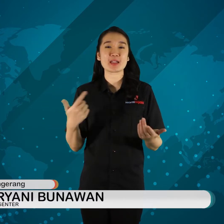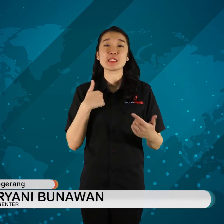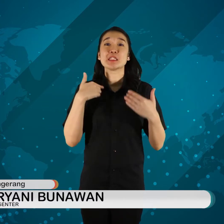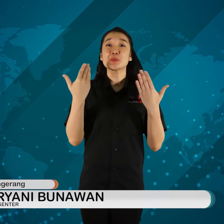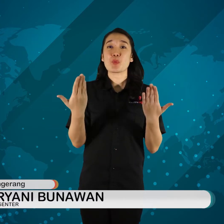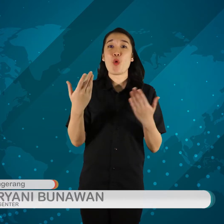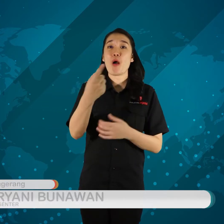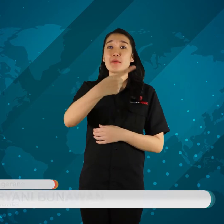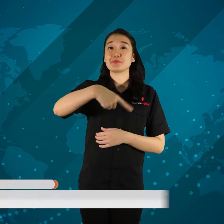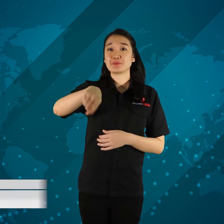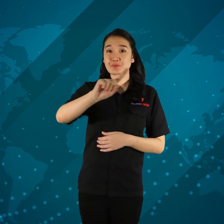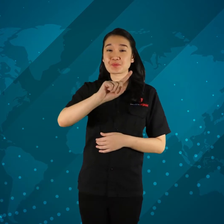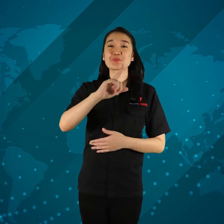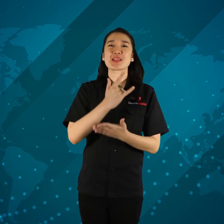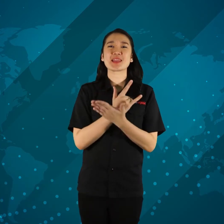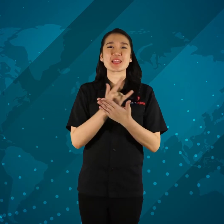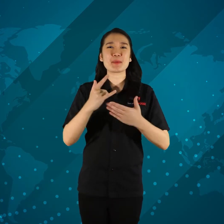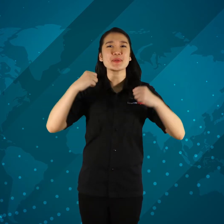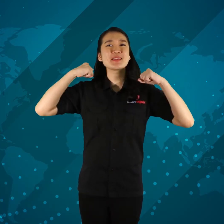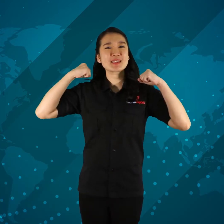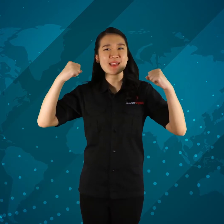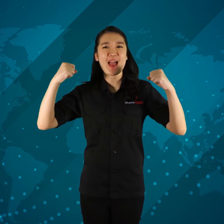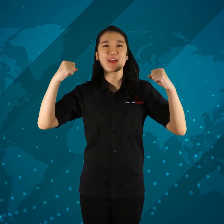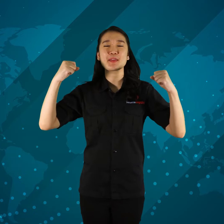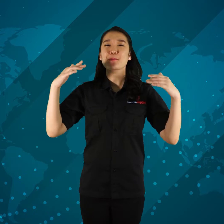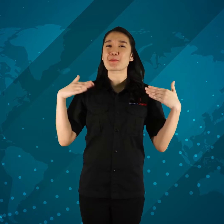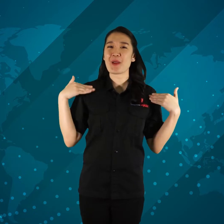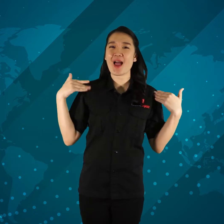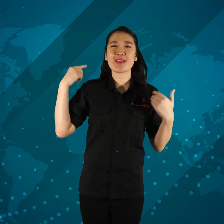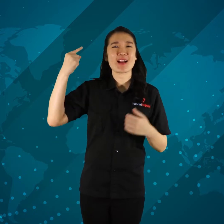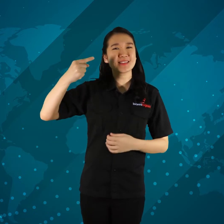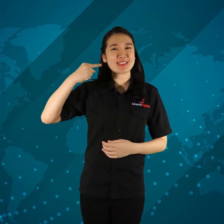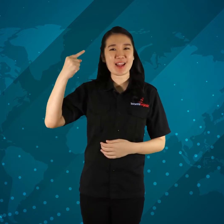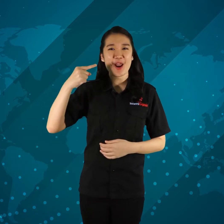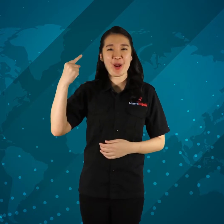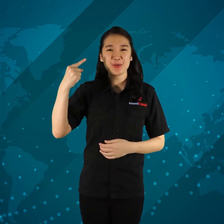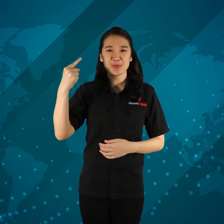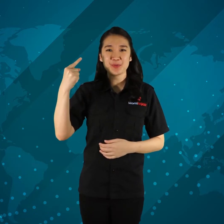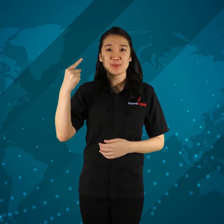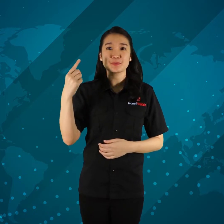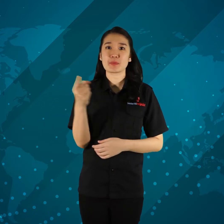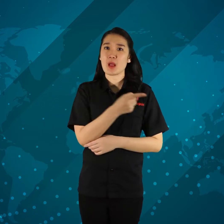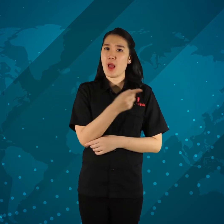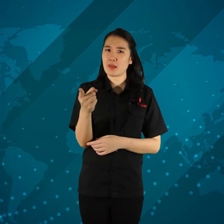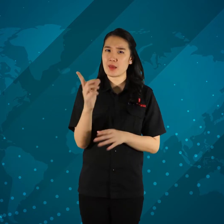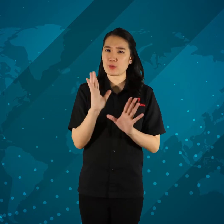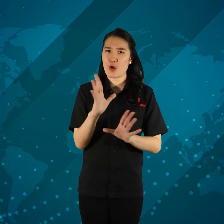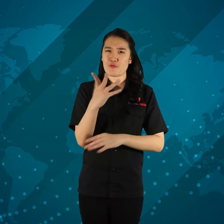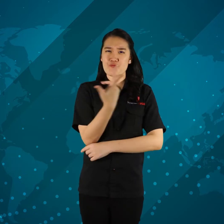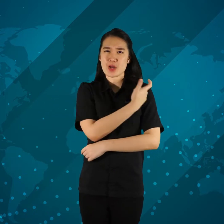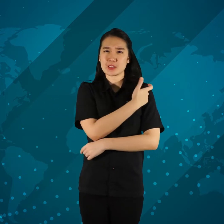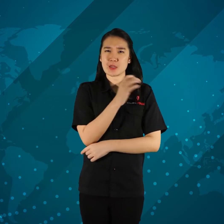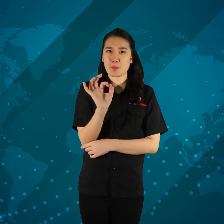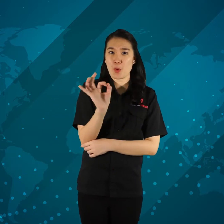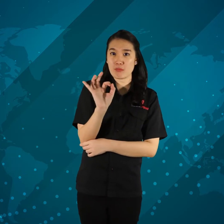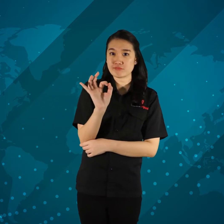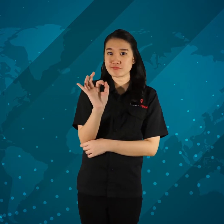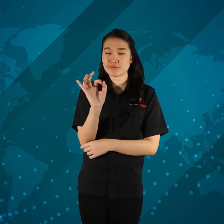I hope you are always healthy and happy. Have you been vaccinated yet?